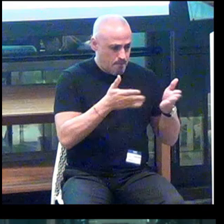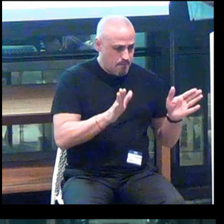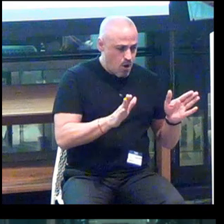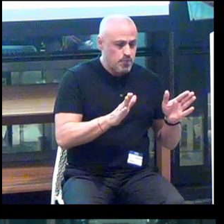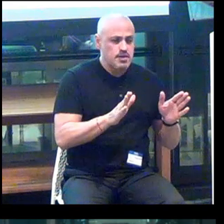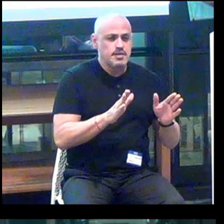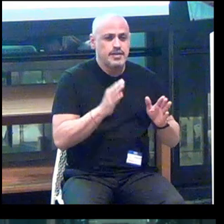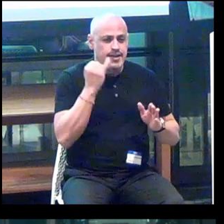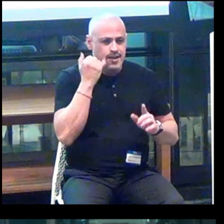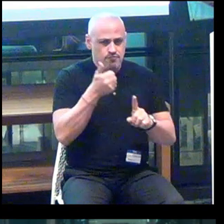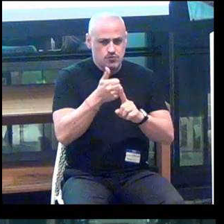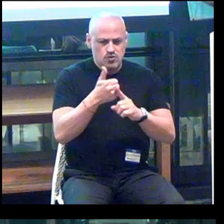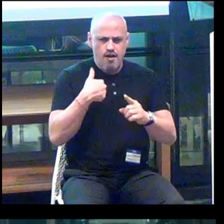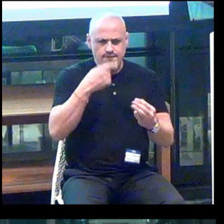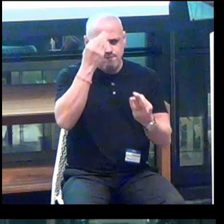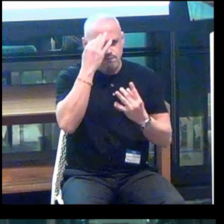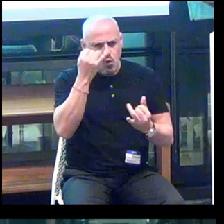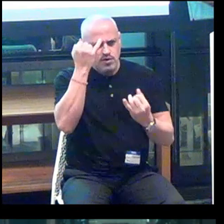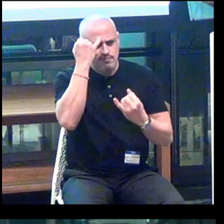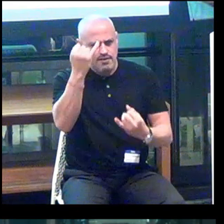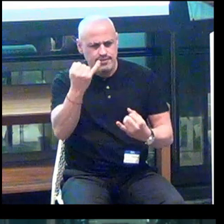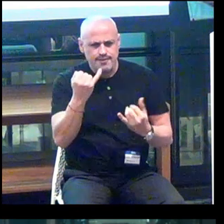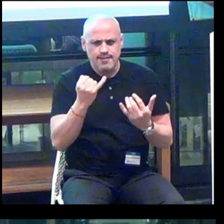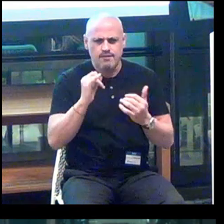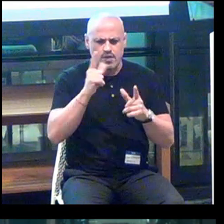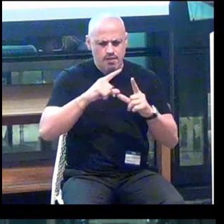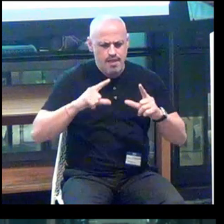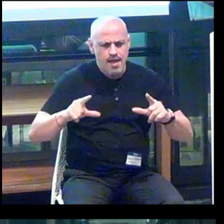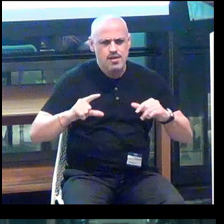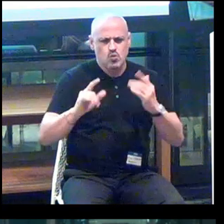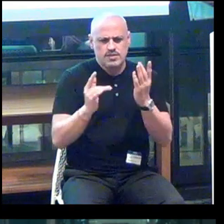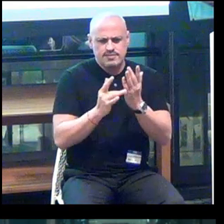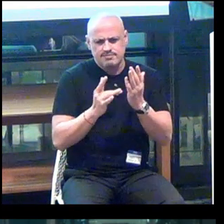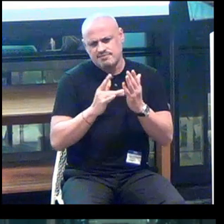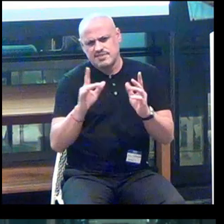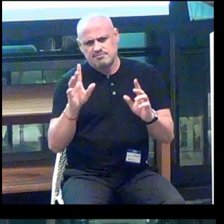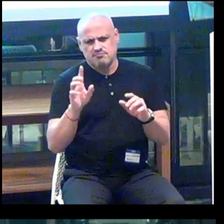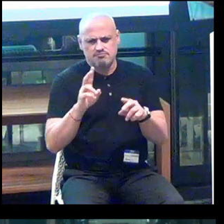And if you have thoughts and ideas as to the language or the taxonomy that we're using,